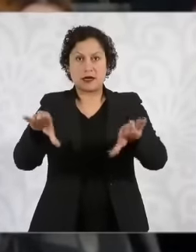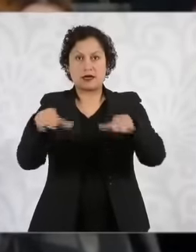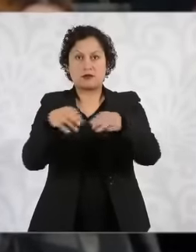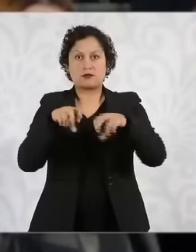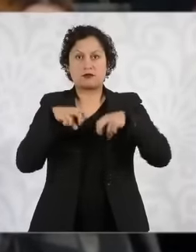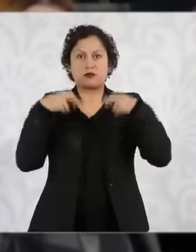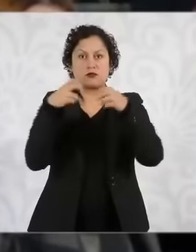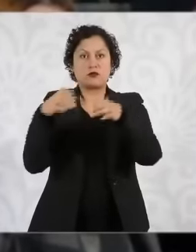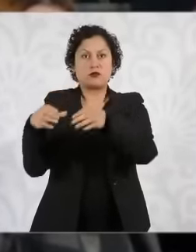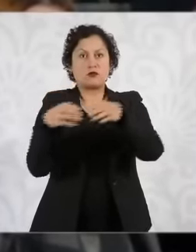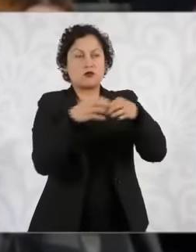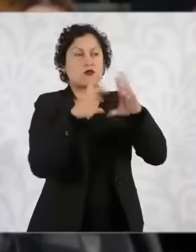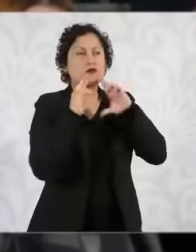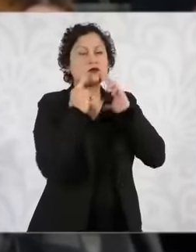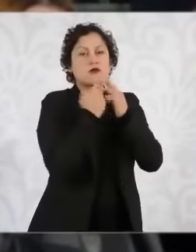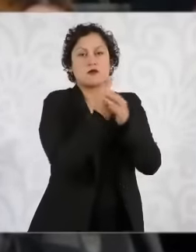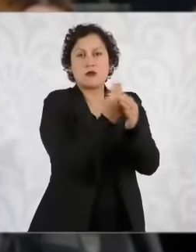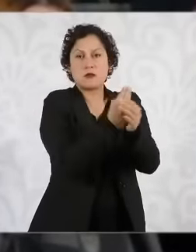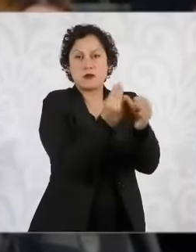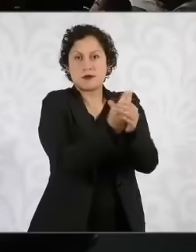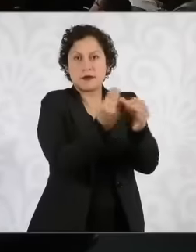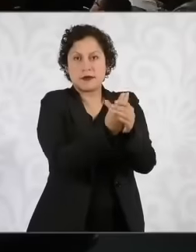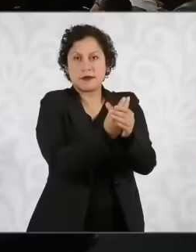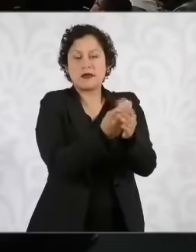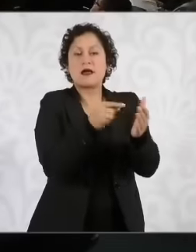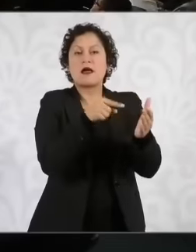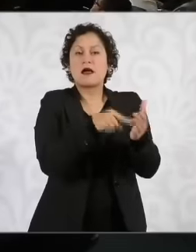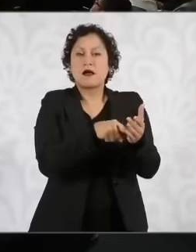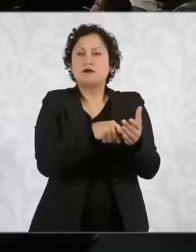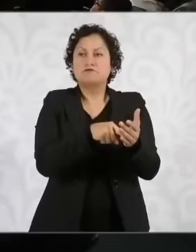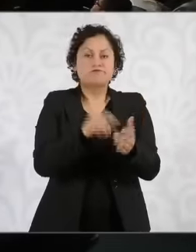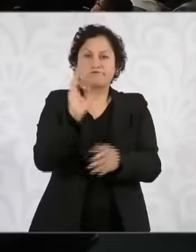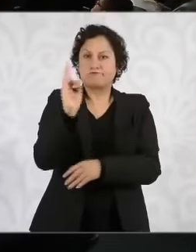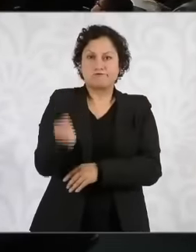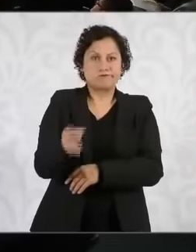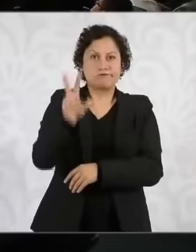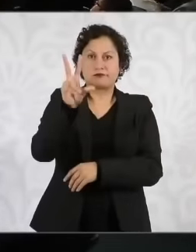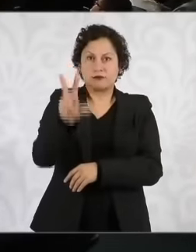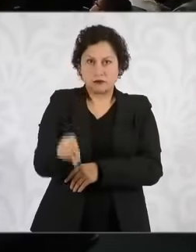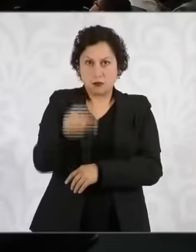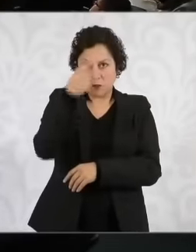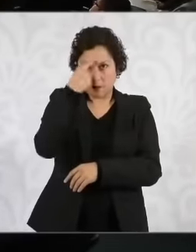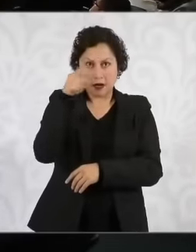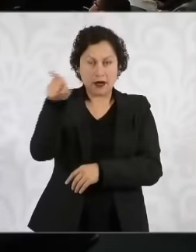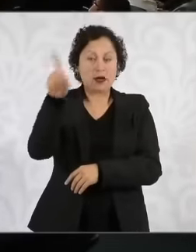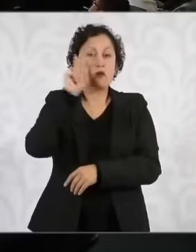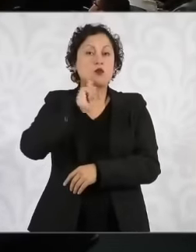approve or do not authorize it, they do not give approval to President Norma piña who proposed a